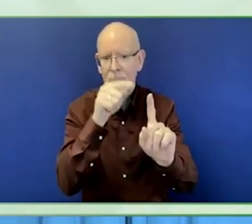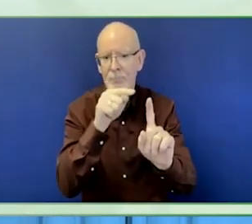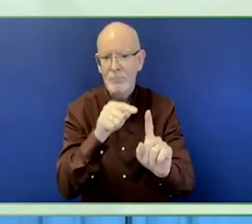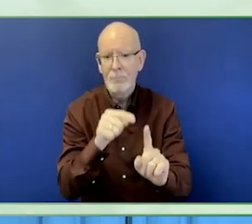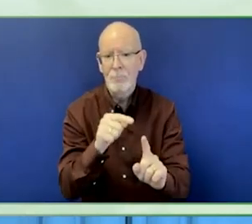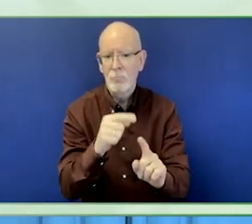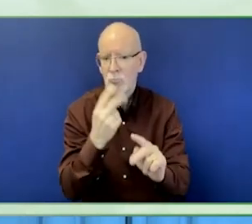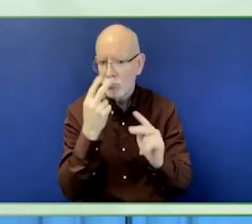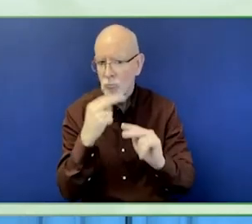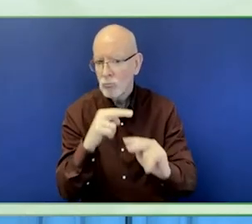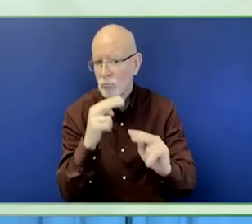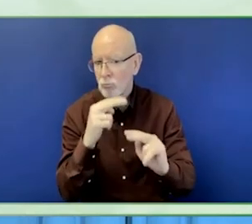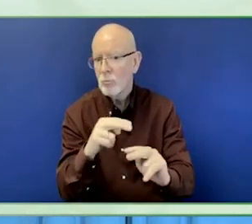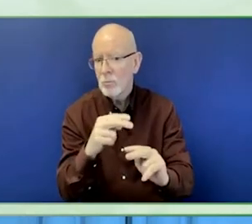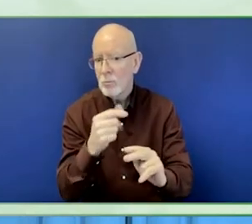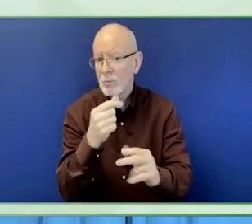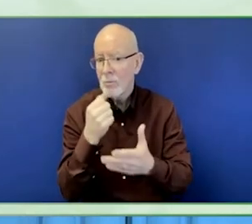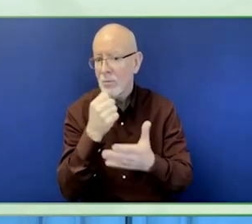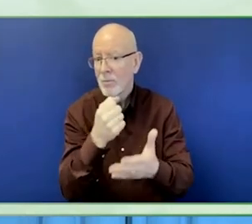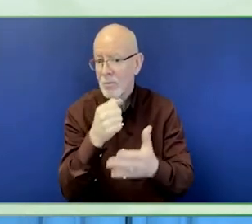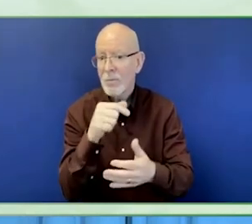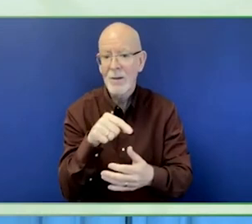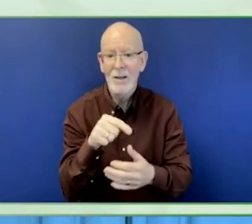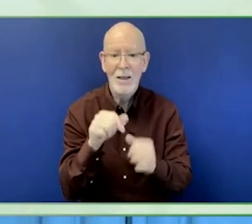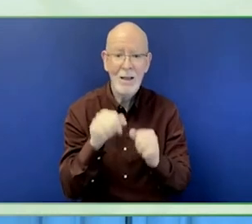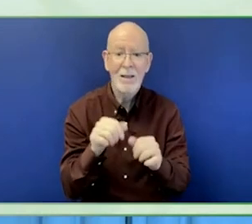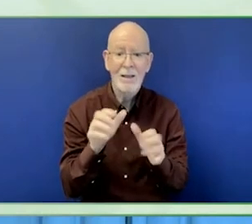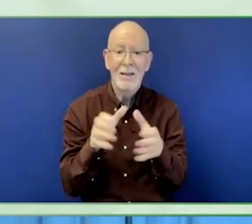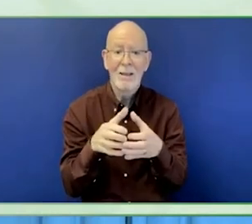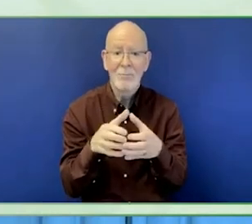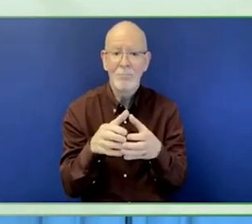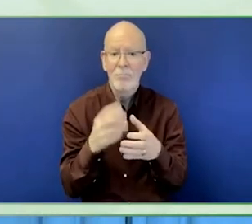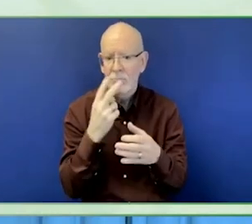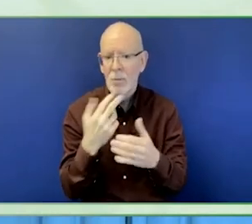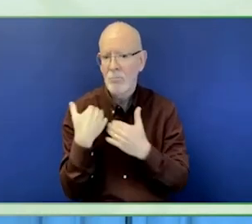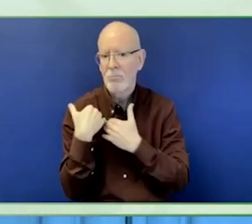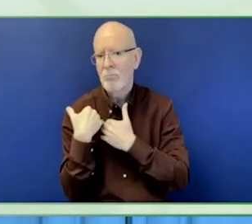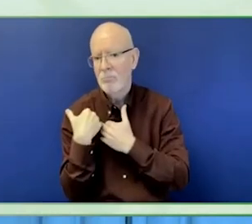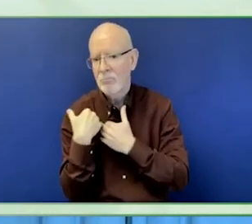Lastly on this slide reads, the adviser, that would be me, provides